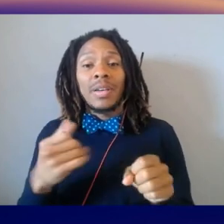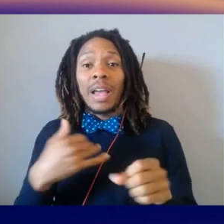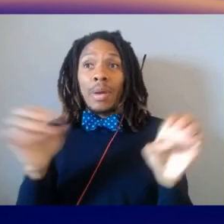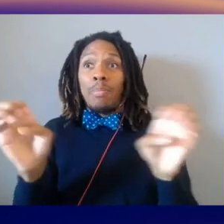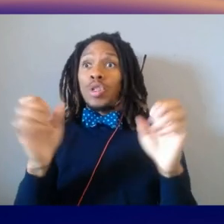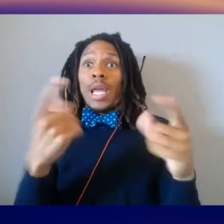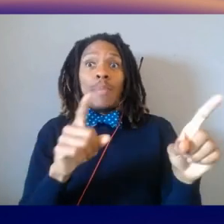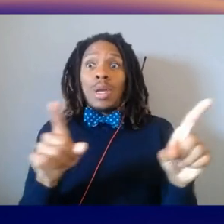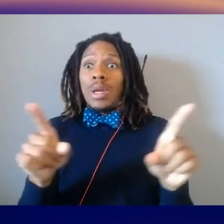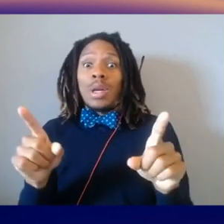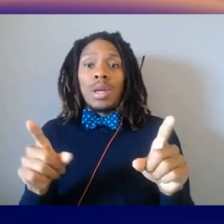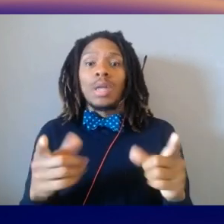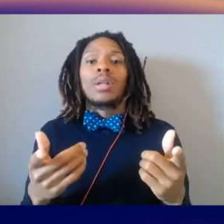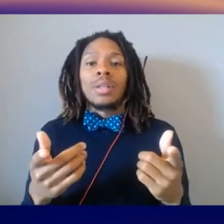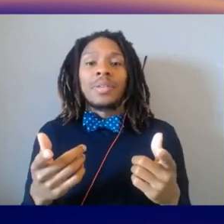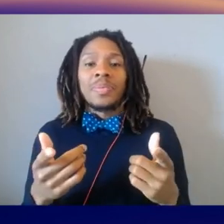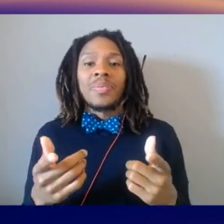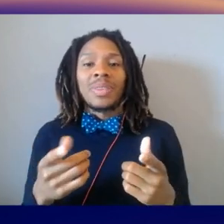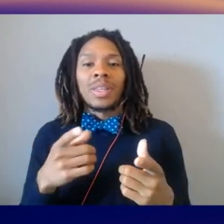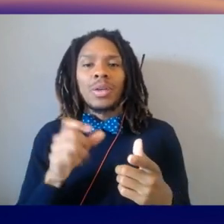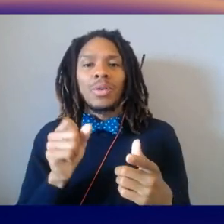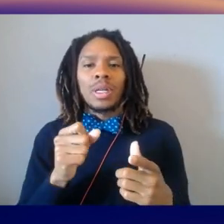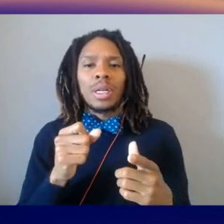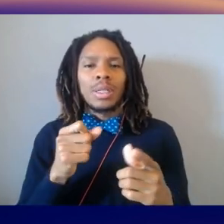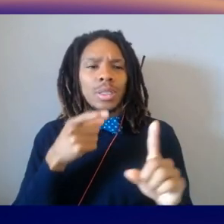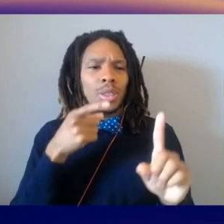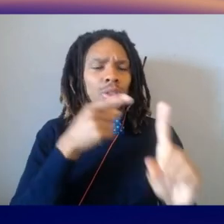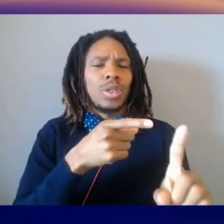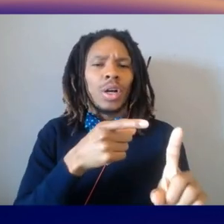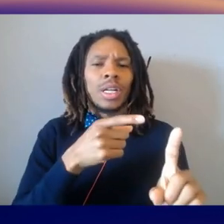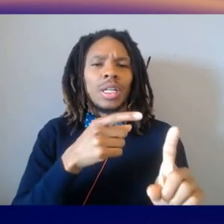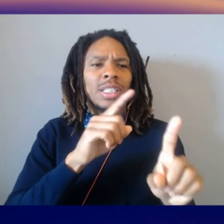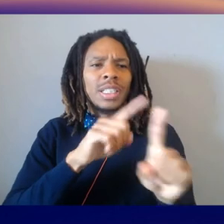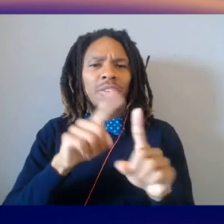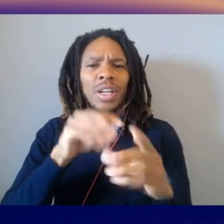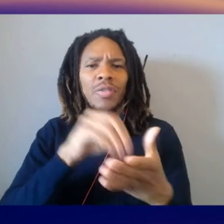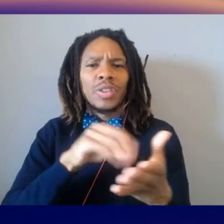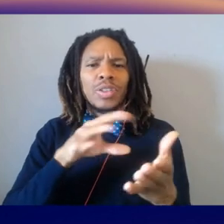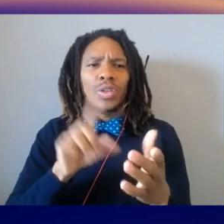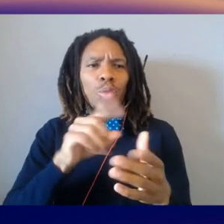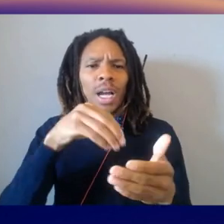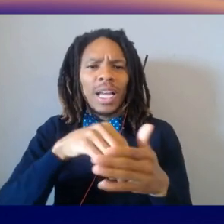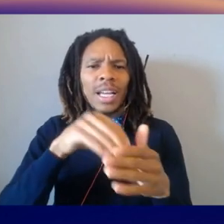and you can target students in a specific part of campus, send them a message through various channels,